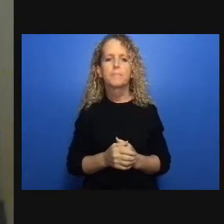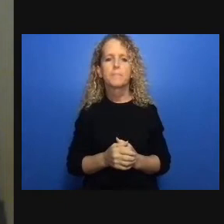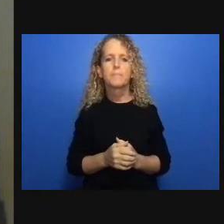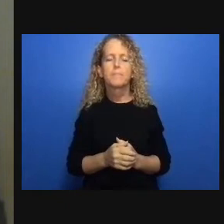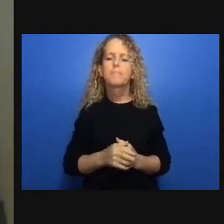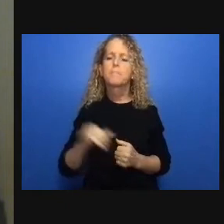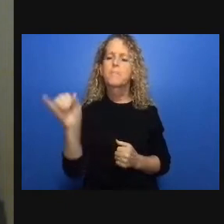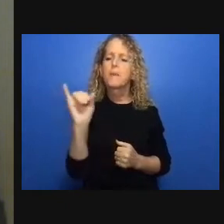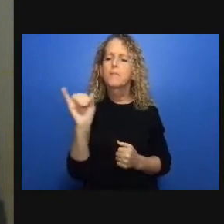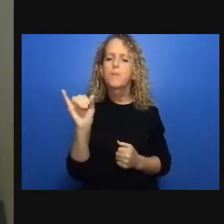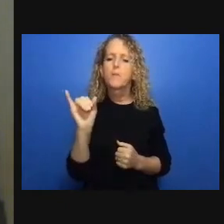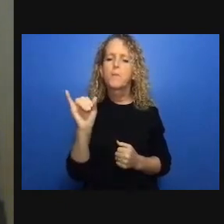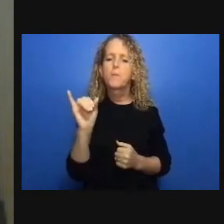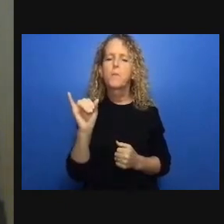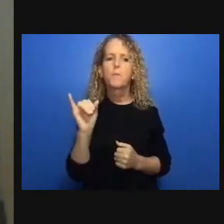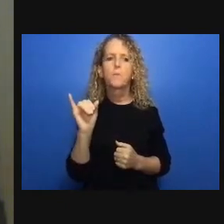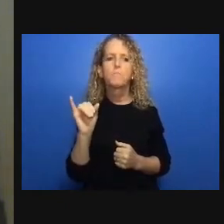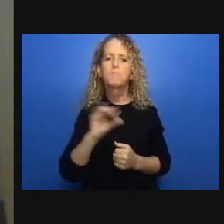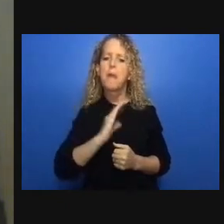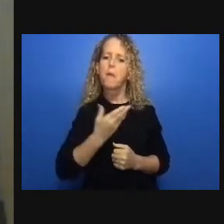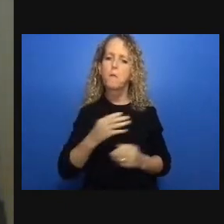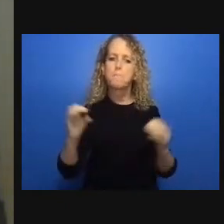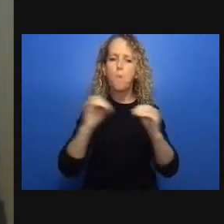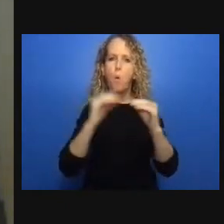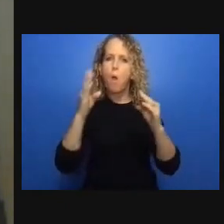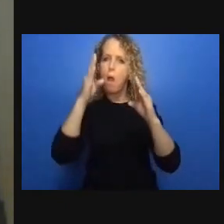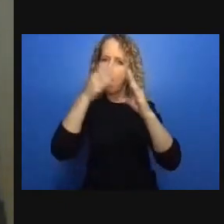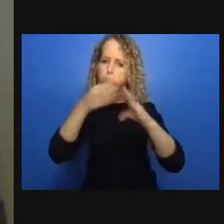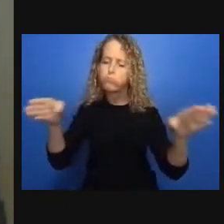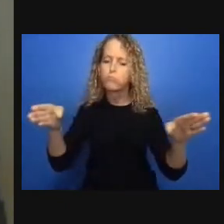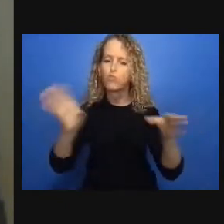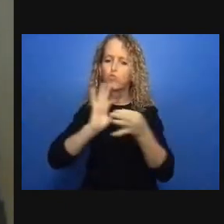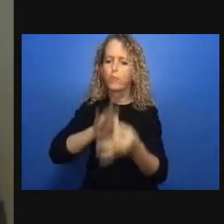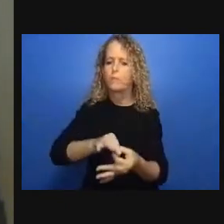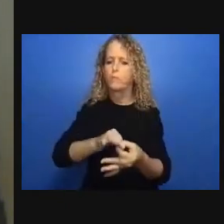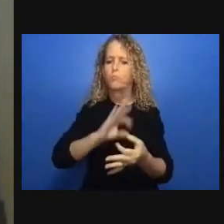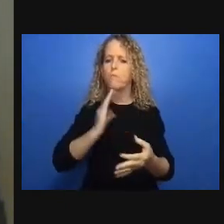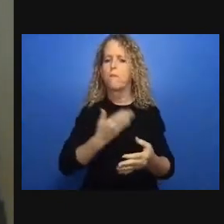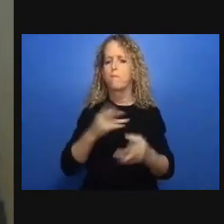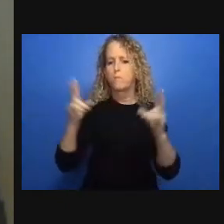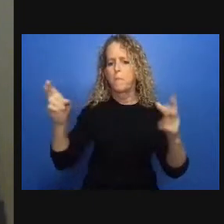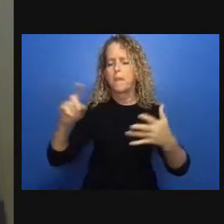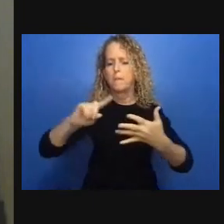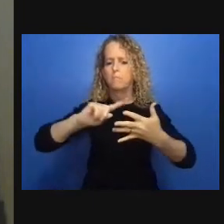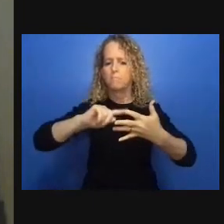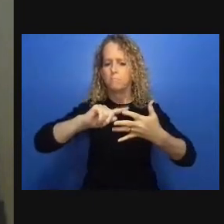solved by one organization or one department and for instance even in the cases where for instance